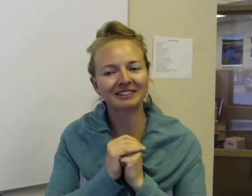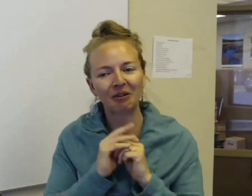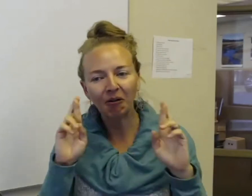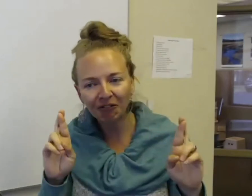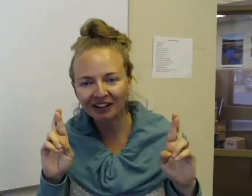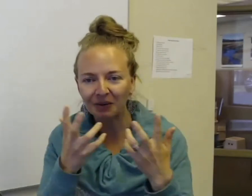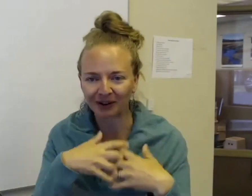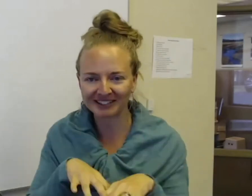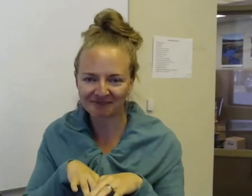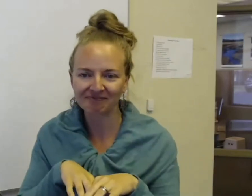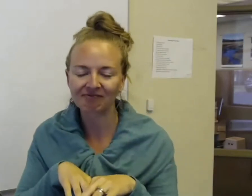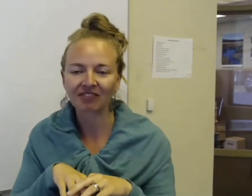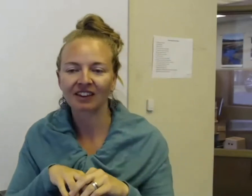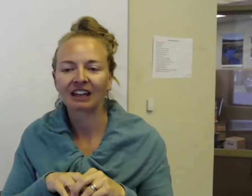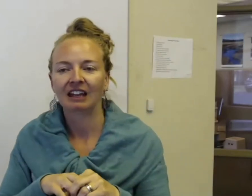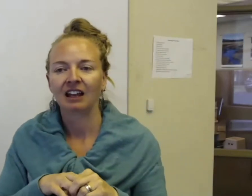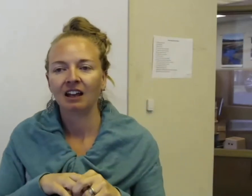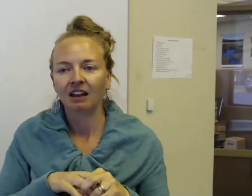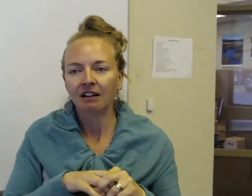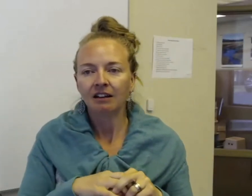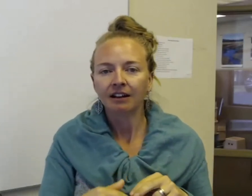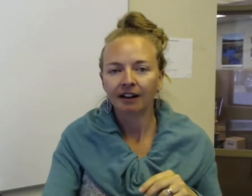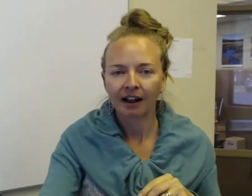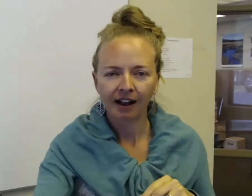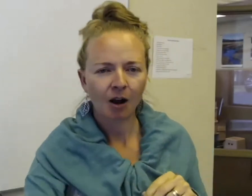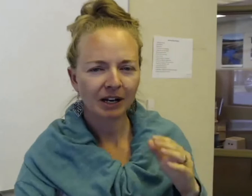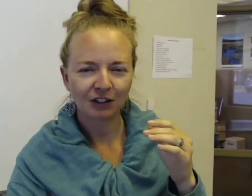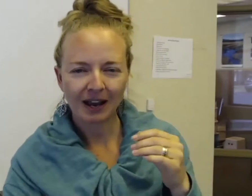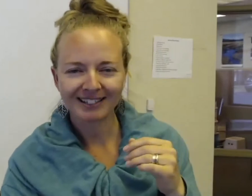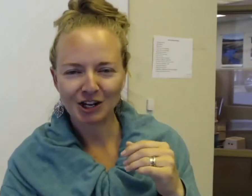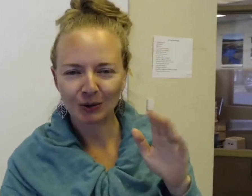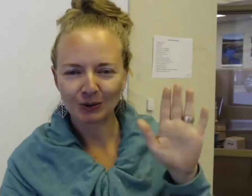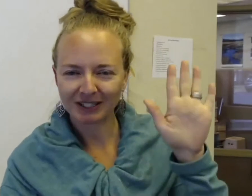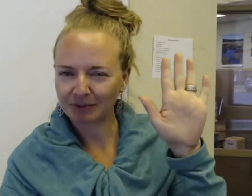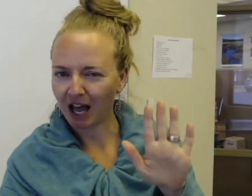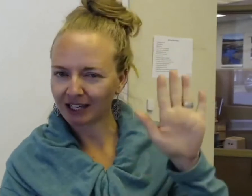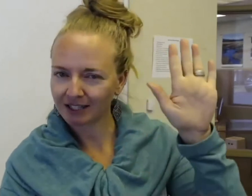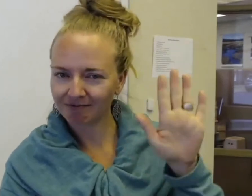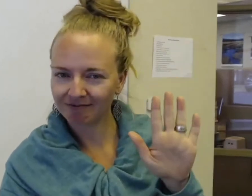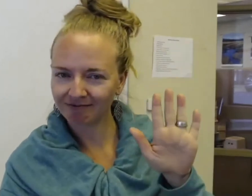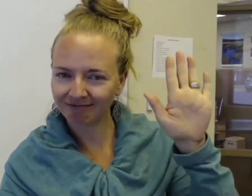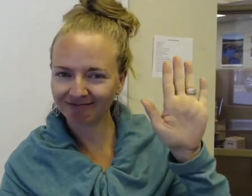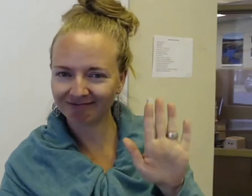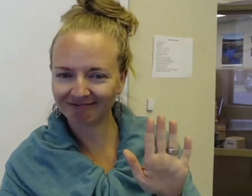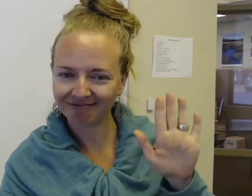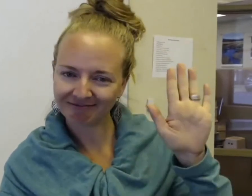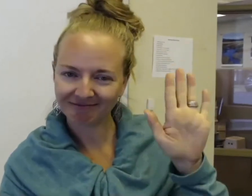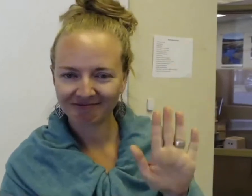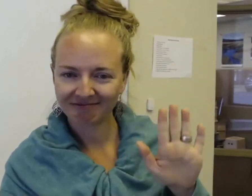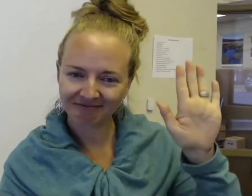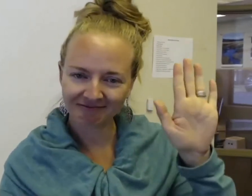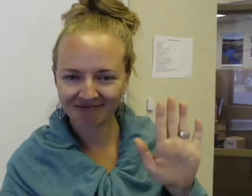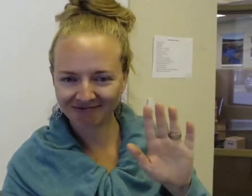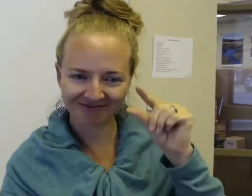So hopefully it works. How many of you guys know some signs?